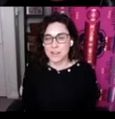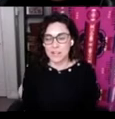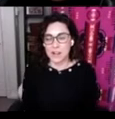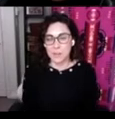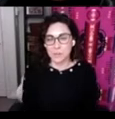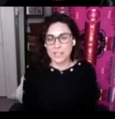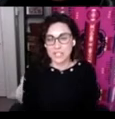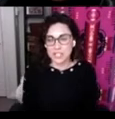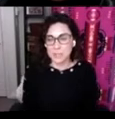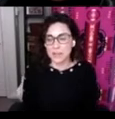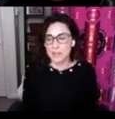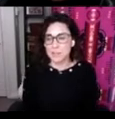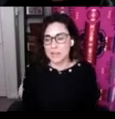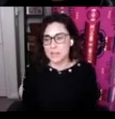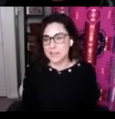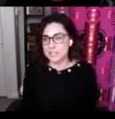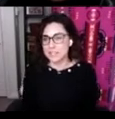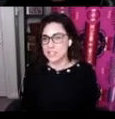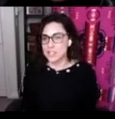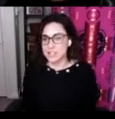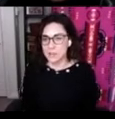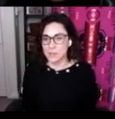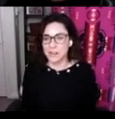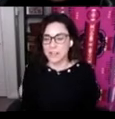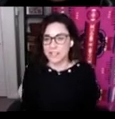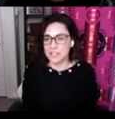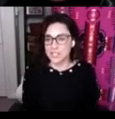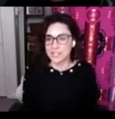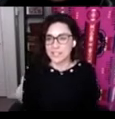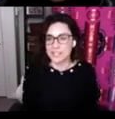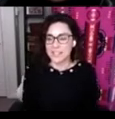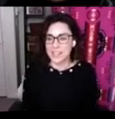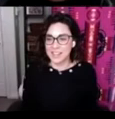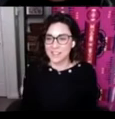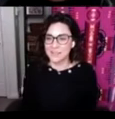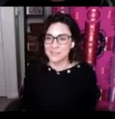talk about relationship and community-based Indigenous language revitalization in Canada